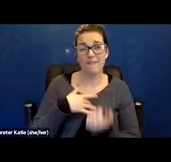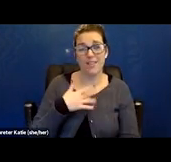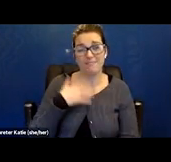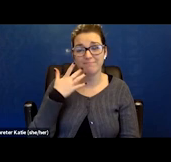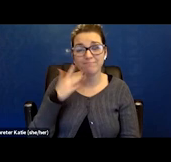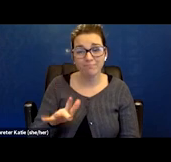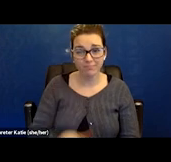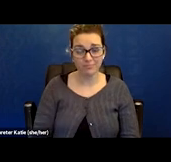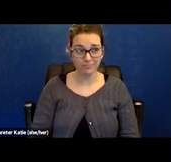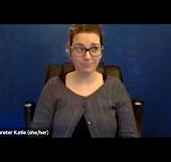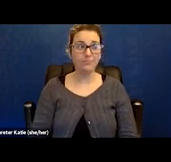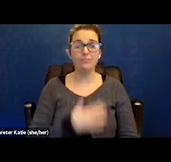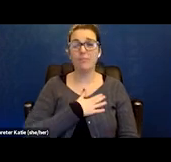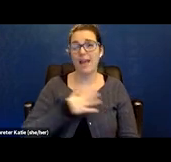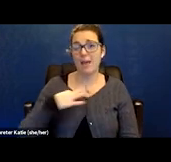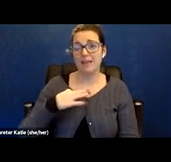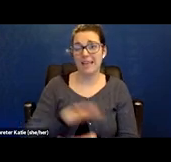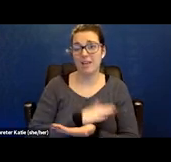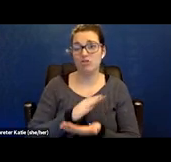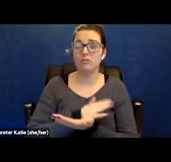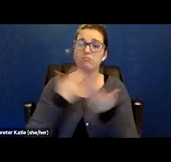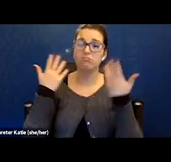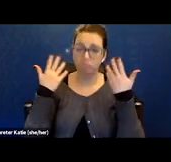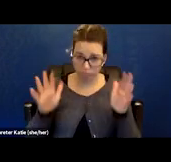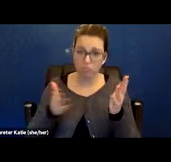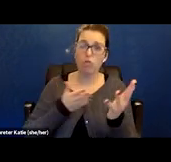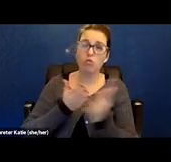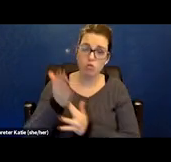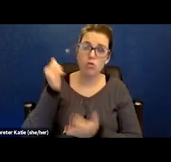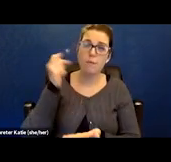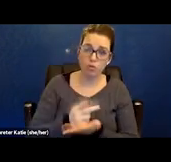To have my application go through and in such a timely manner.